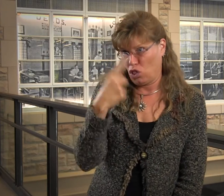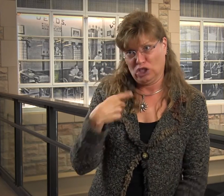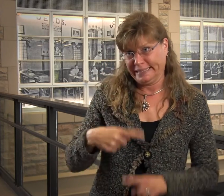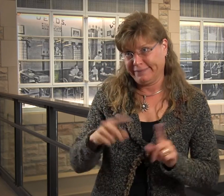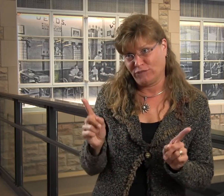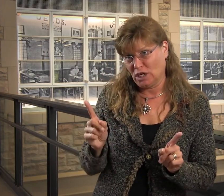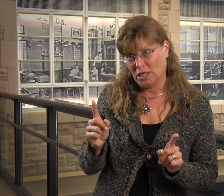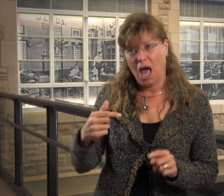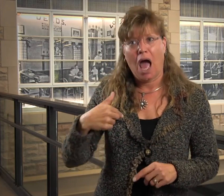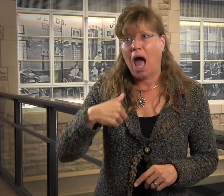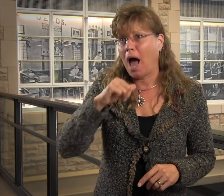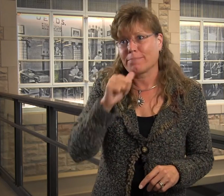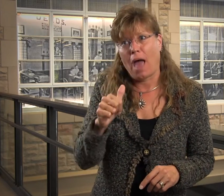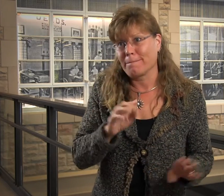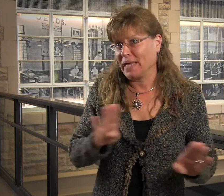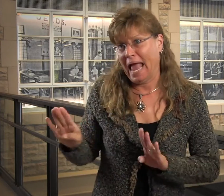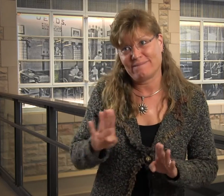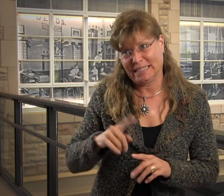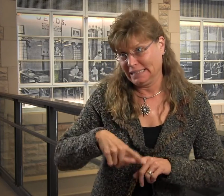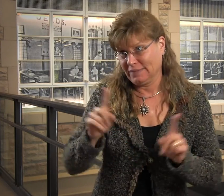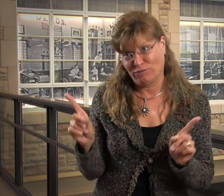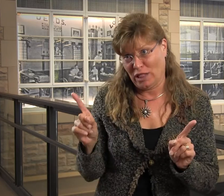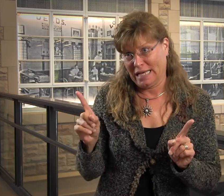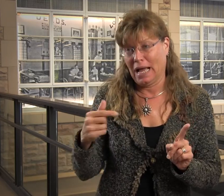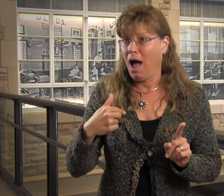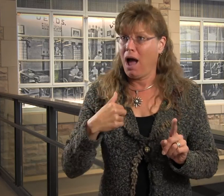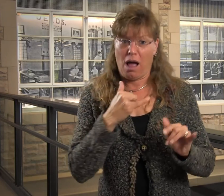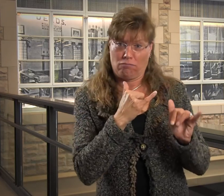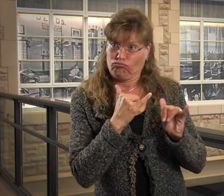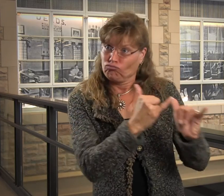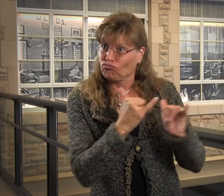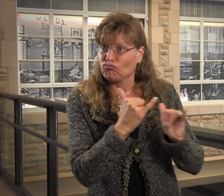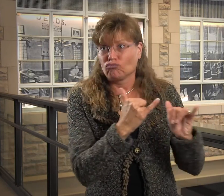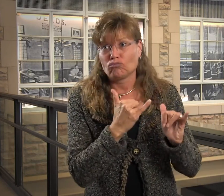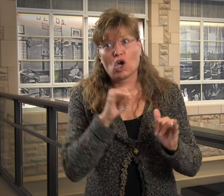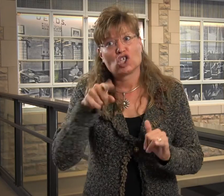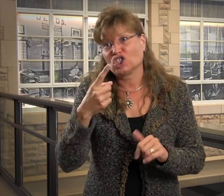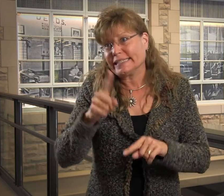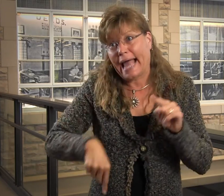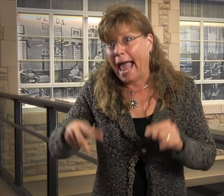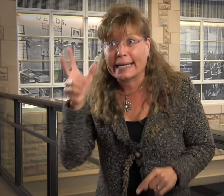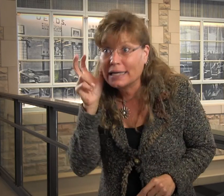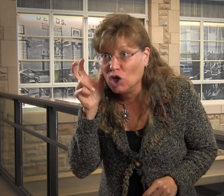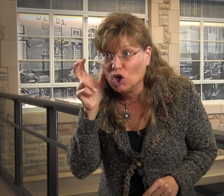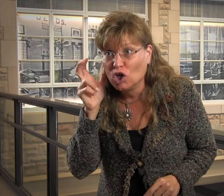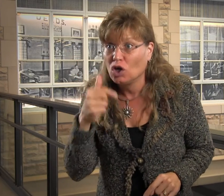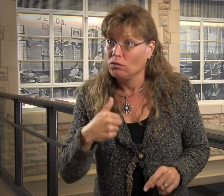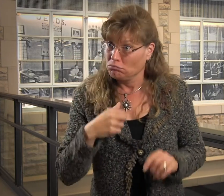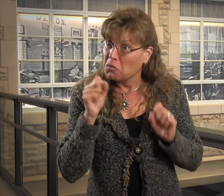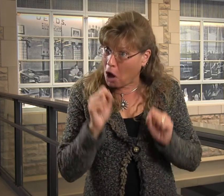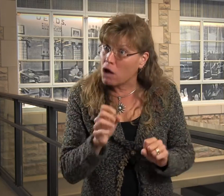I don't look different, though. I don't behave differently. I'm just like everyone else; just I can't hear.